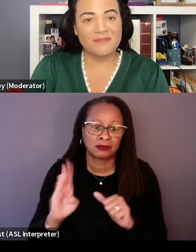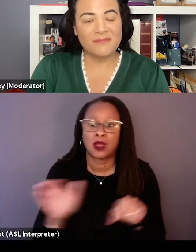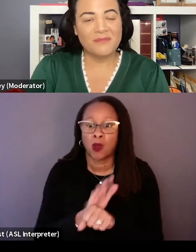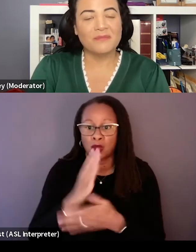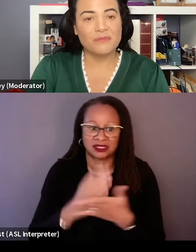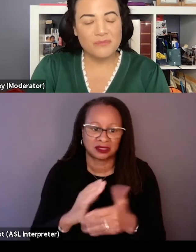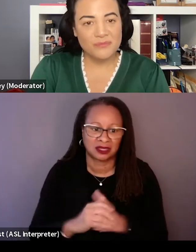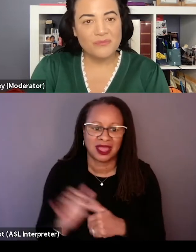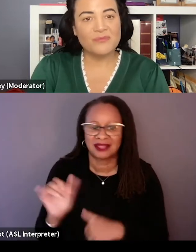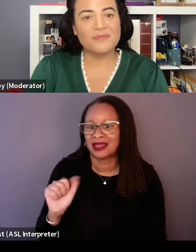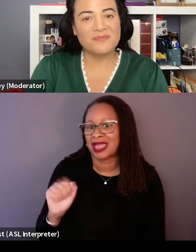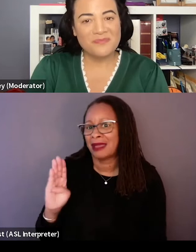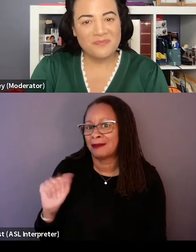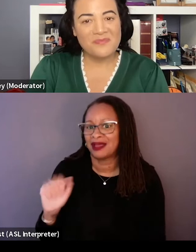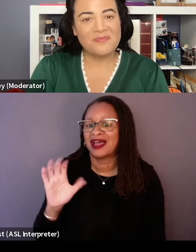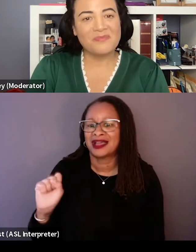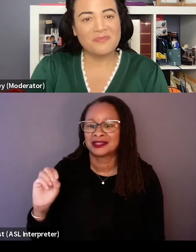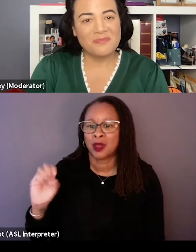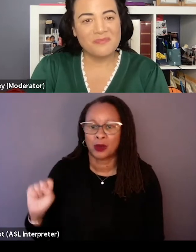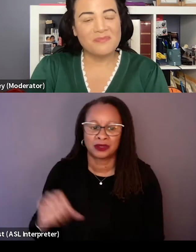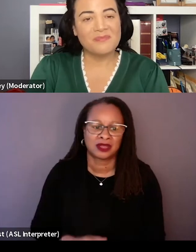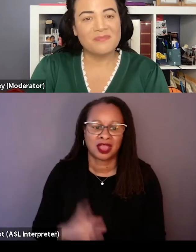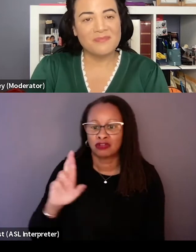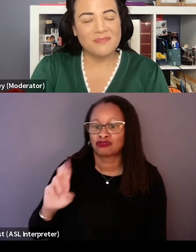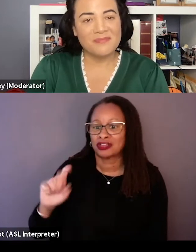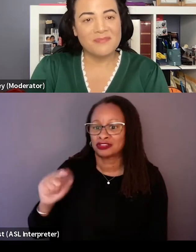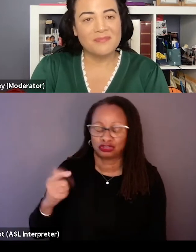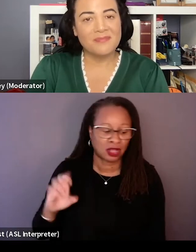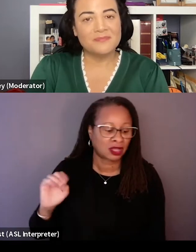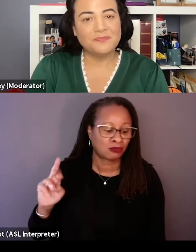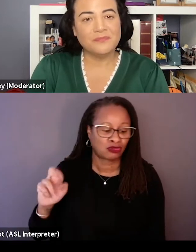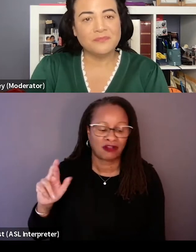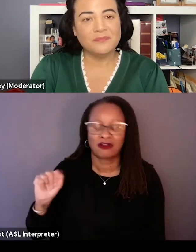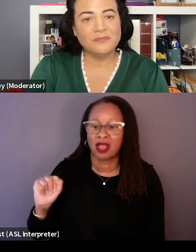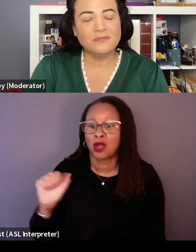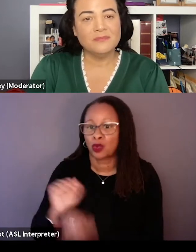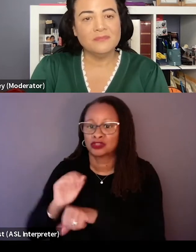Like Abba's SOS which Rej Cabrera our editor worked on for a couple days and just said like, "Ryan, sit tight.